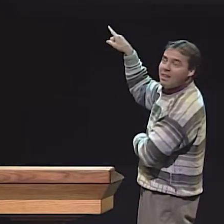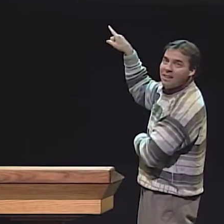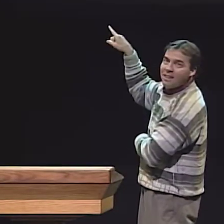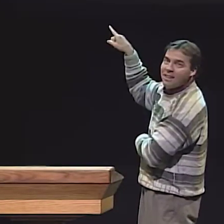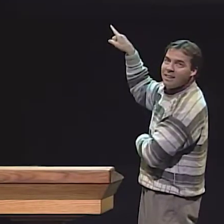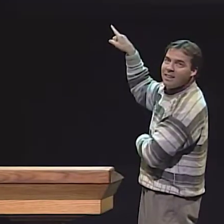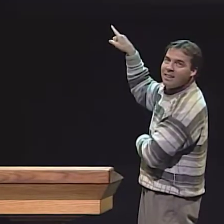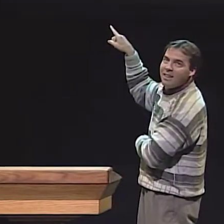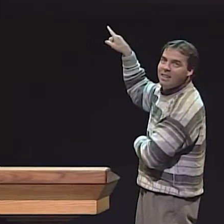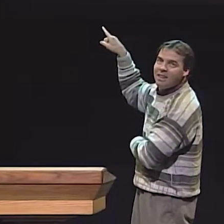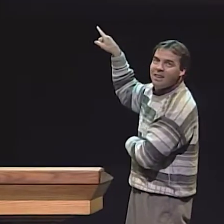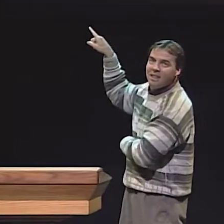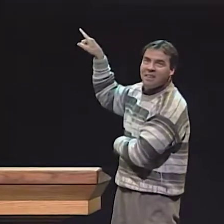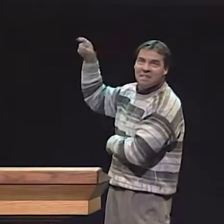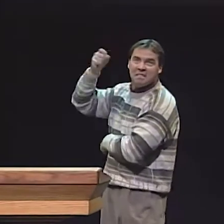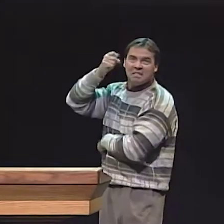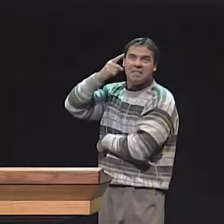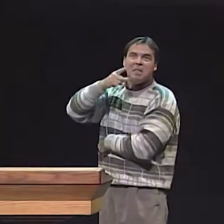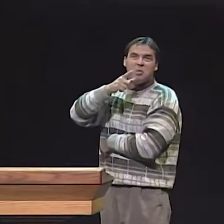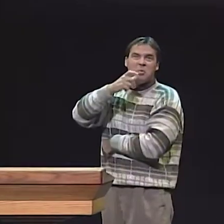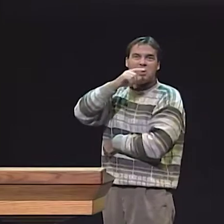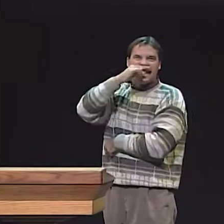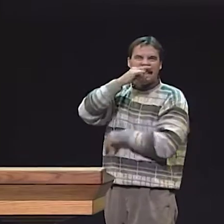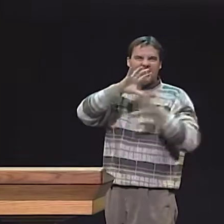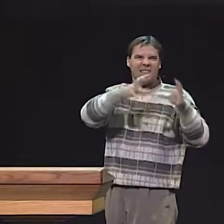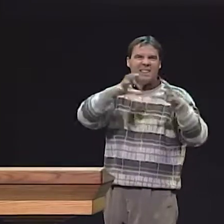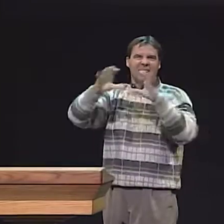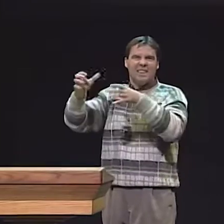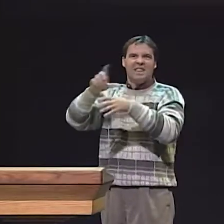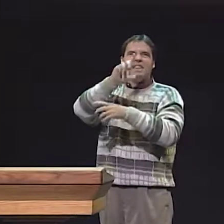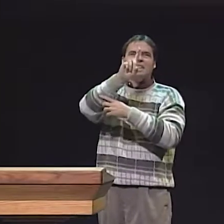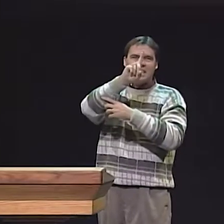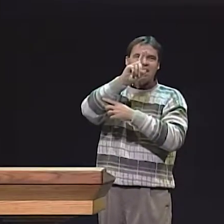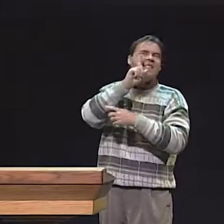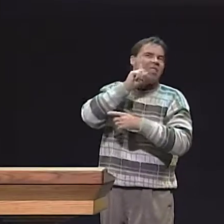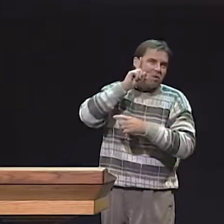NOW, THE 3 GROUPS AT THE END THAT YOU SEE ON THE OVERHEAD